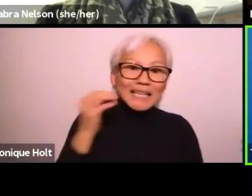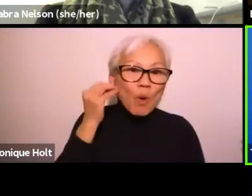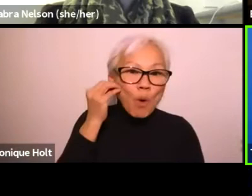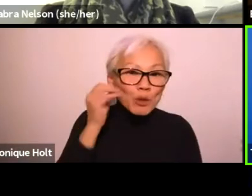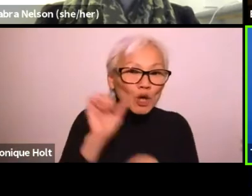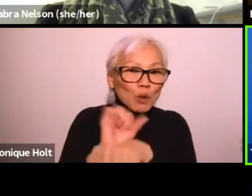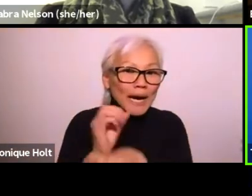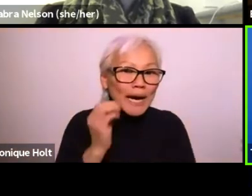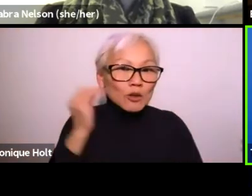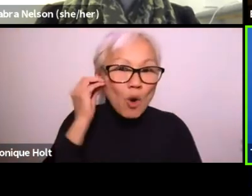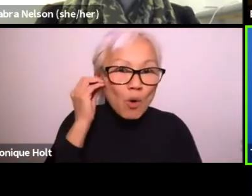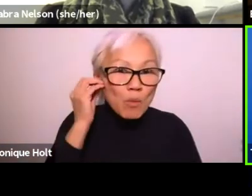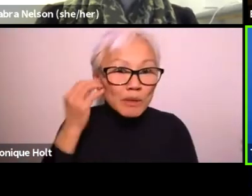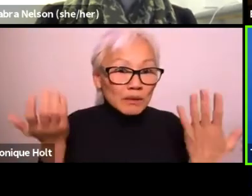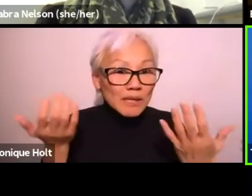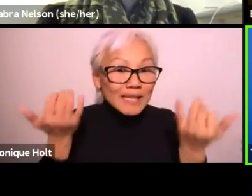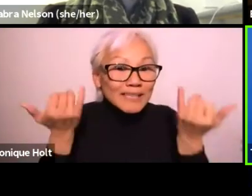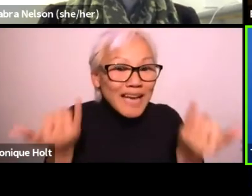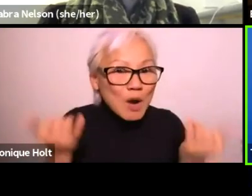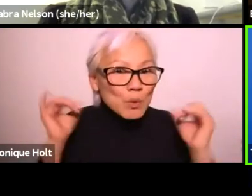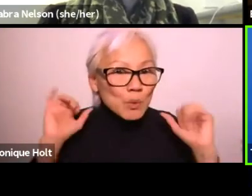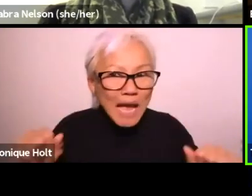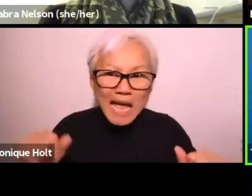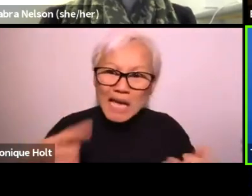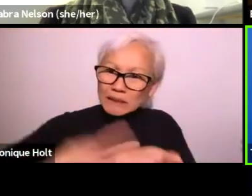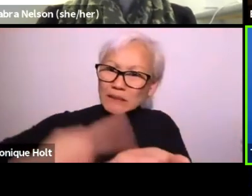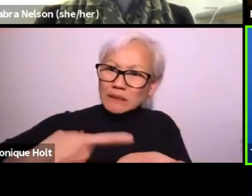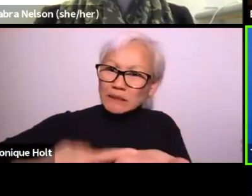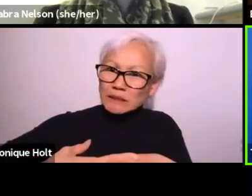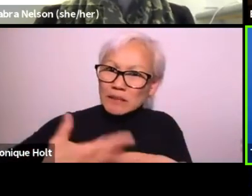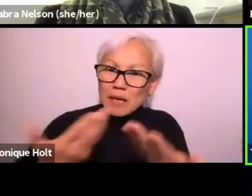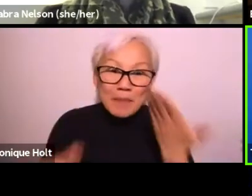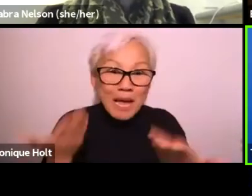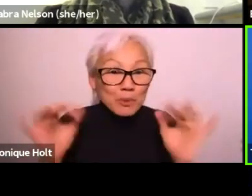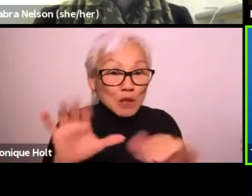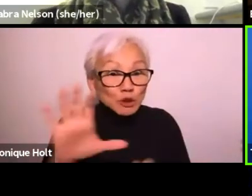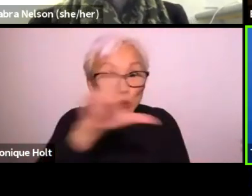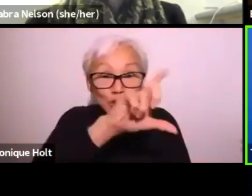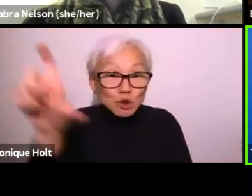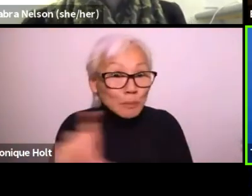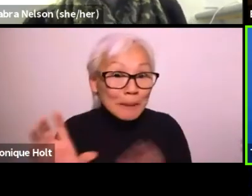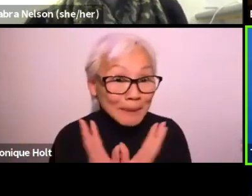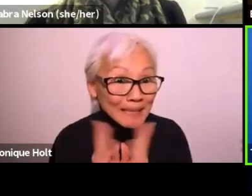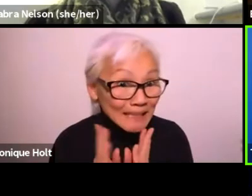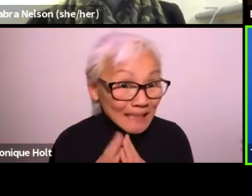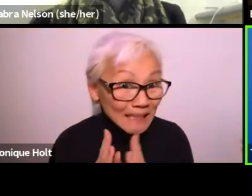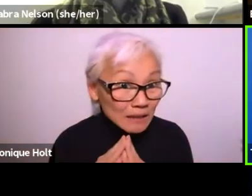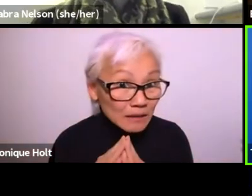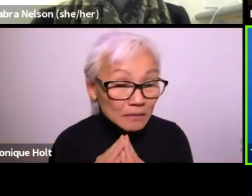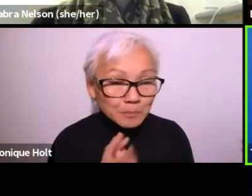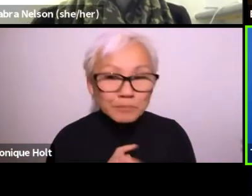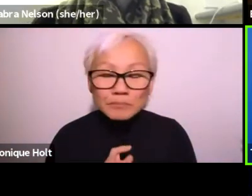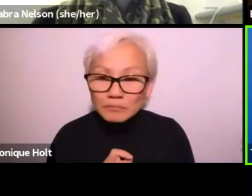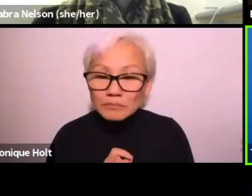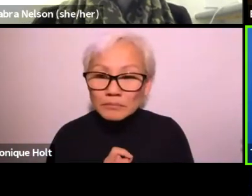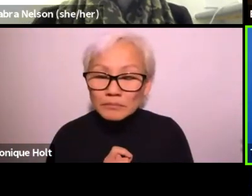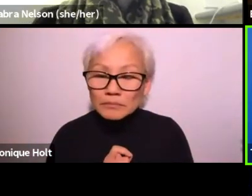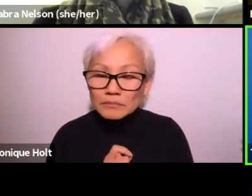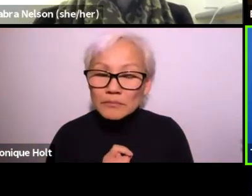People aren't leaving, they're staying home, they're working from home. Now's the opportunity to have that discussion, have a Zoom meeting.